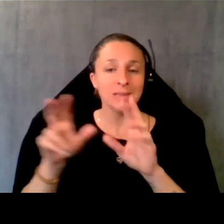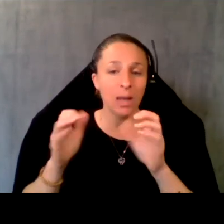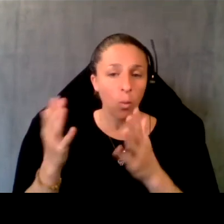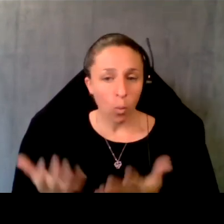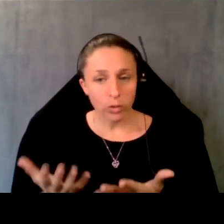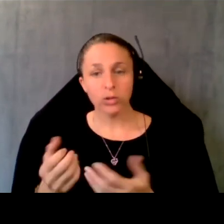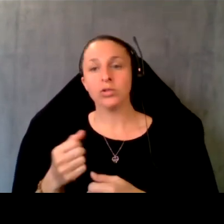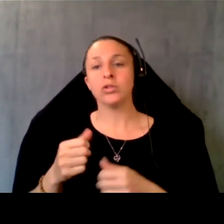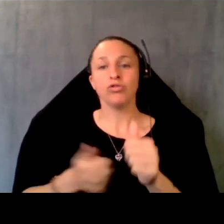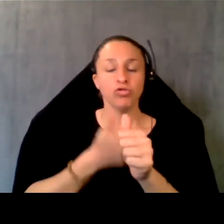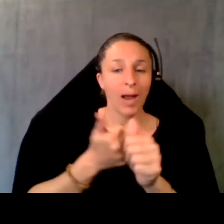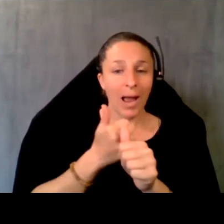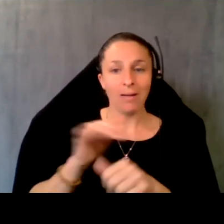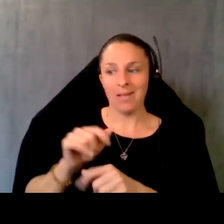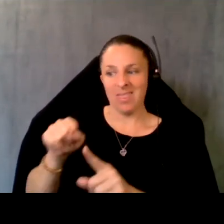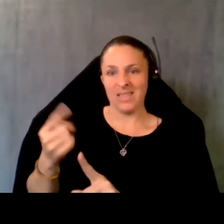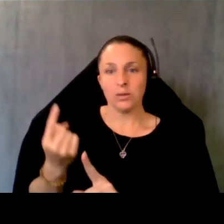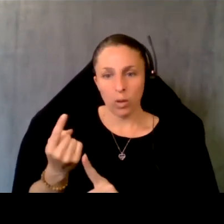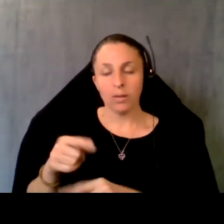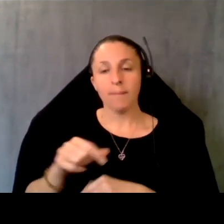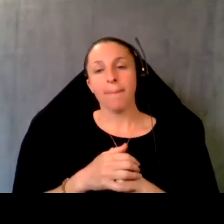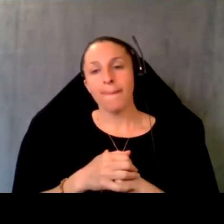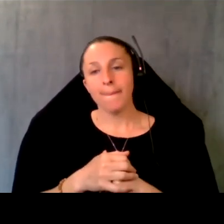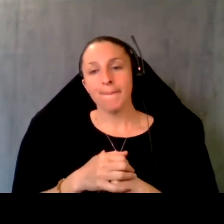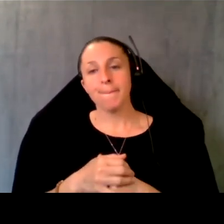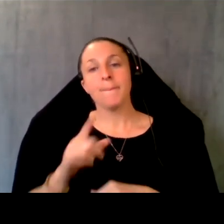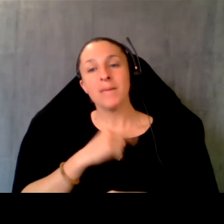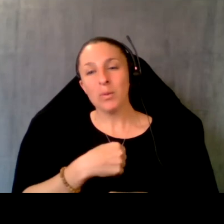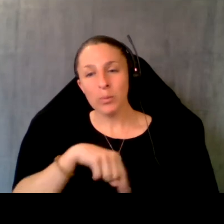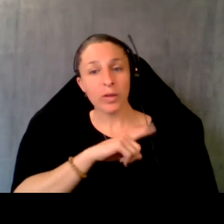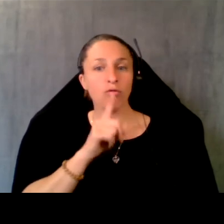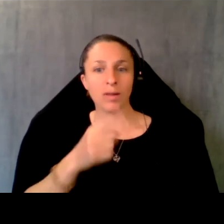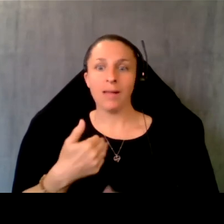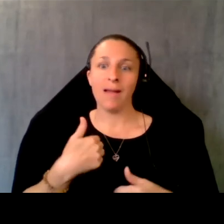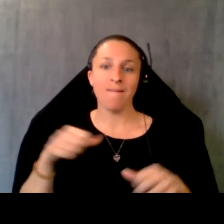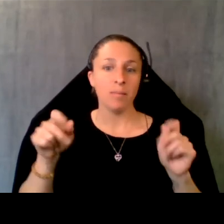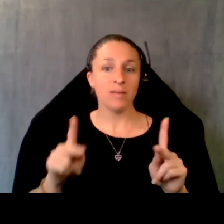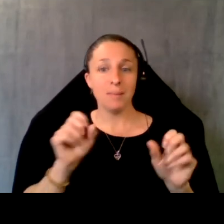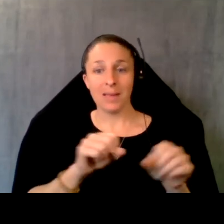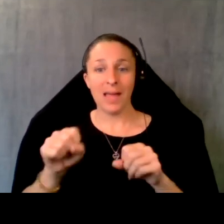processes like this this one. we really have the privilege of being able to take the time to track